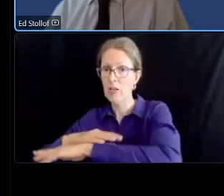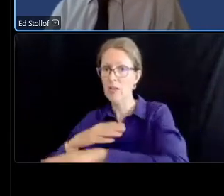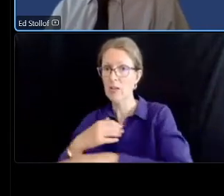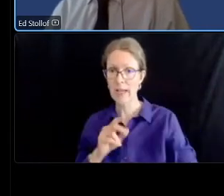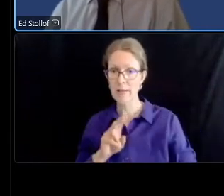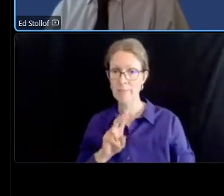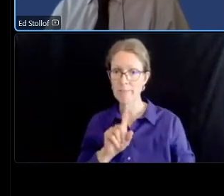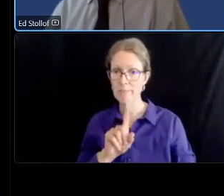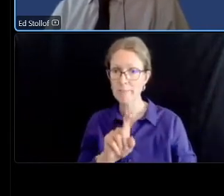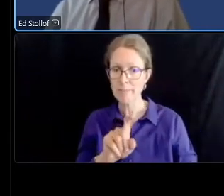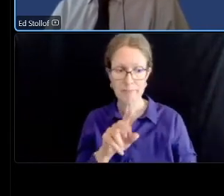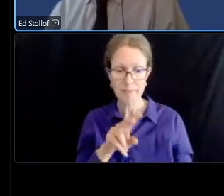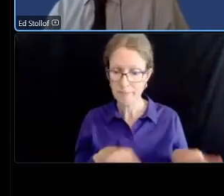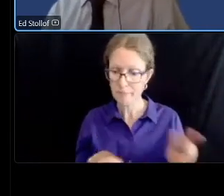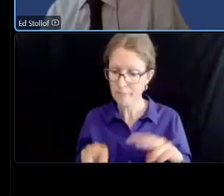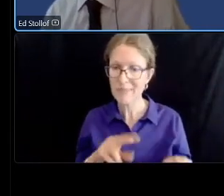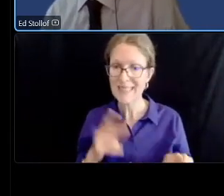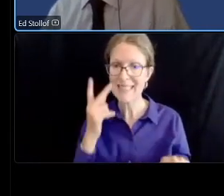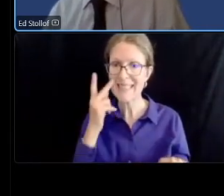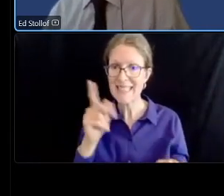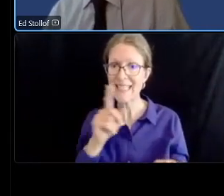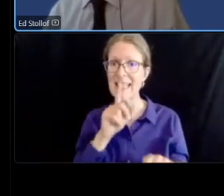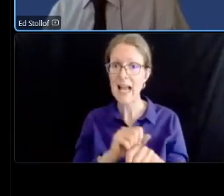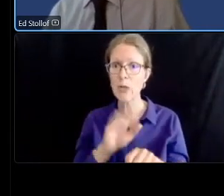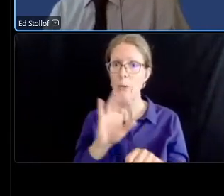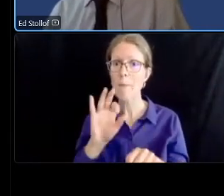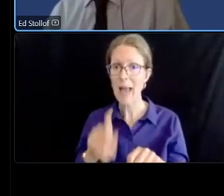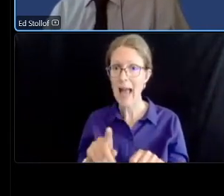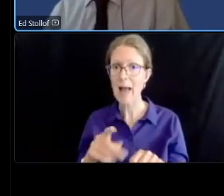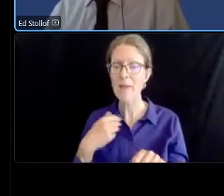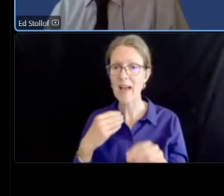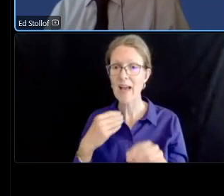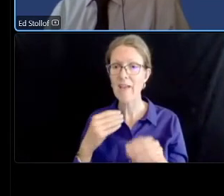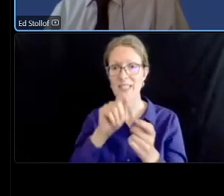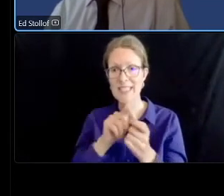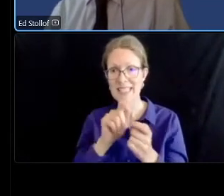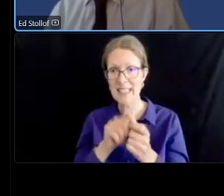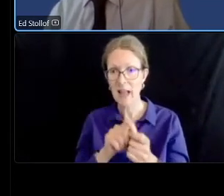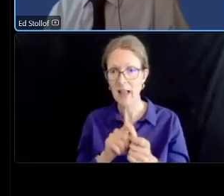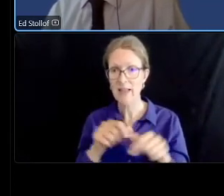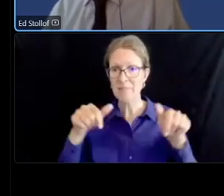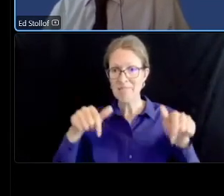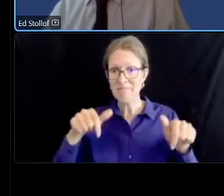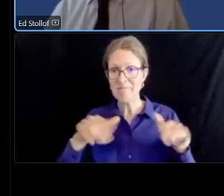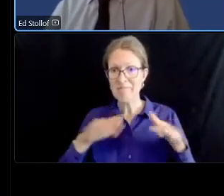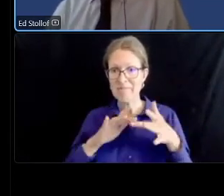maps will be available to look at we hope that you can put stickies uh and put your comments on